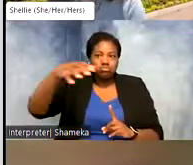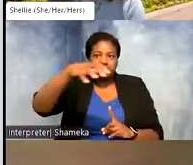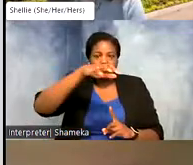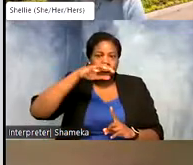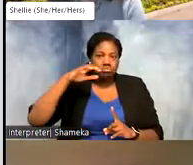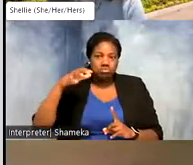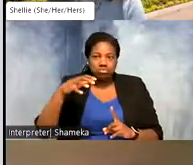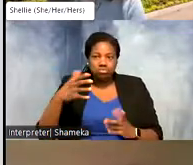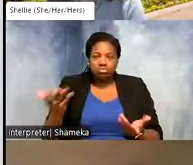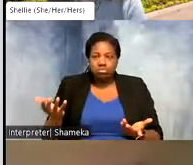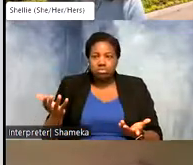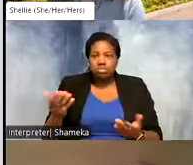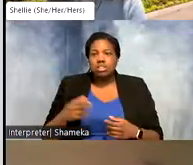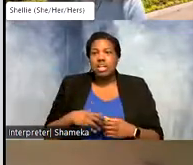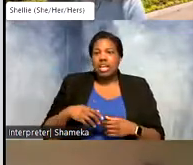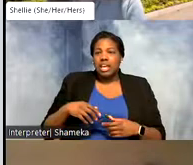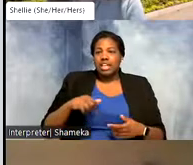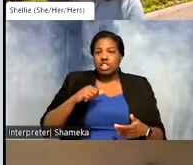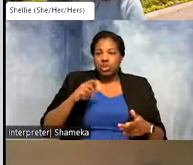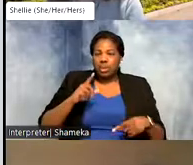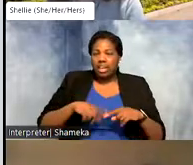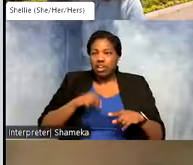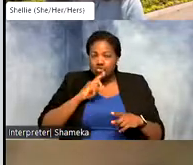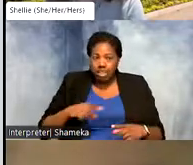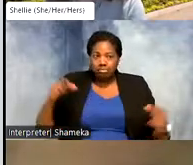you know the antenna doesn't have a good reach and so it doesn't get a good signal to send